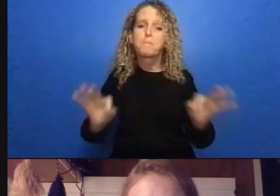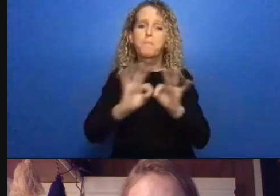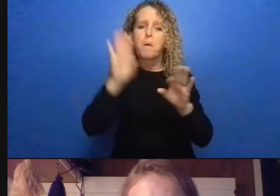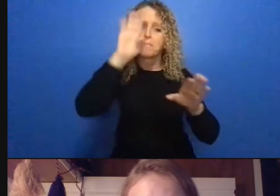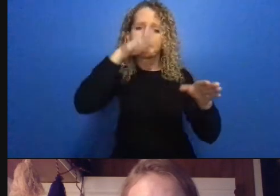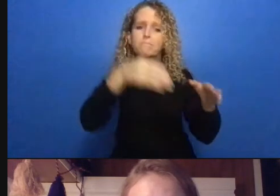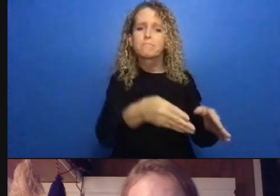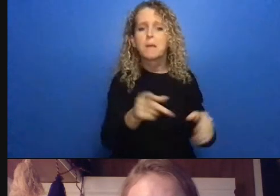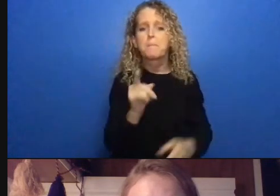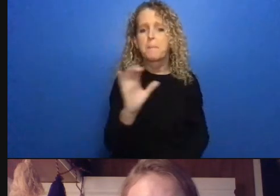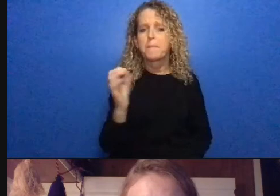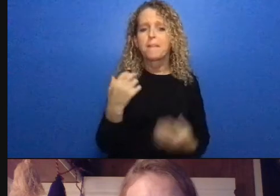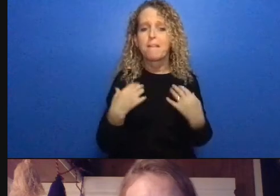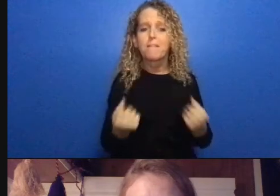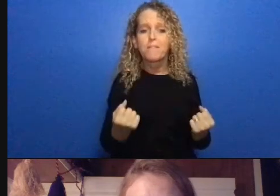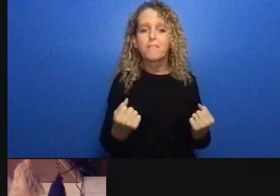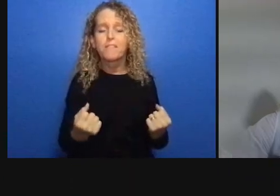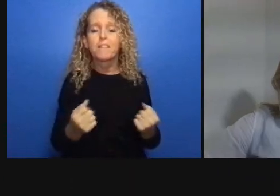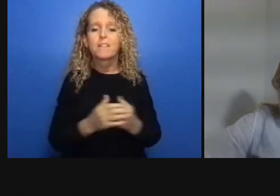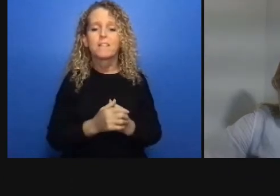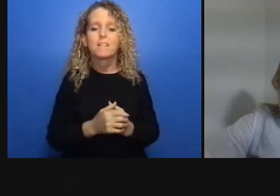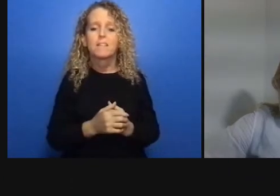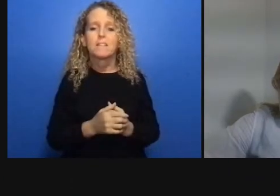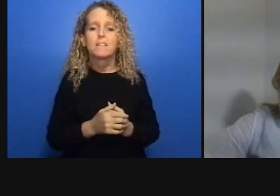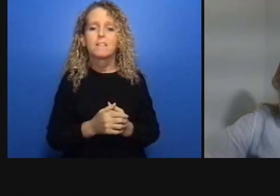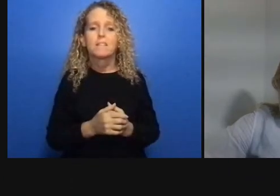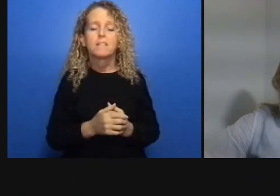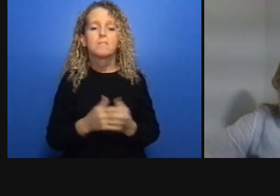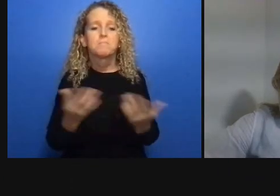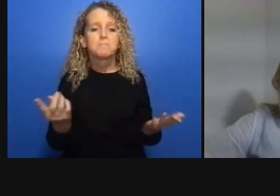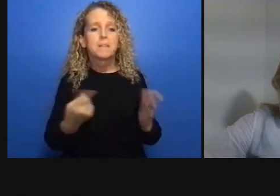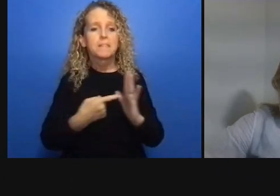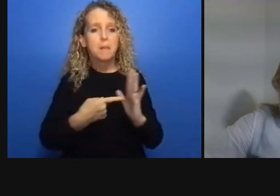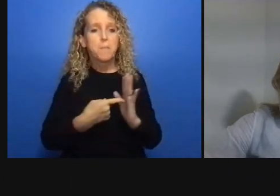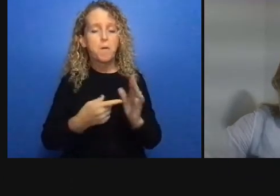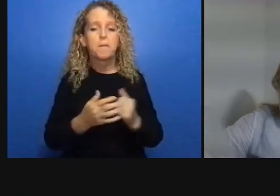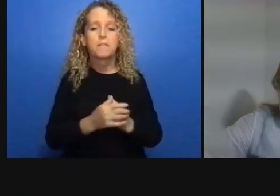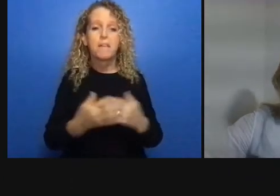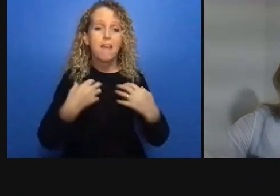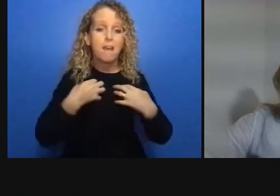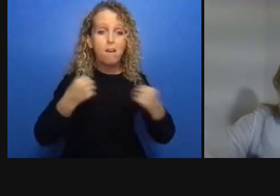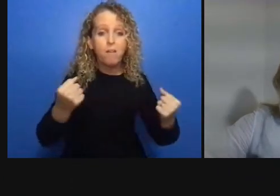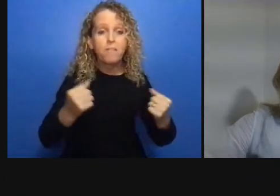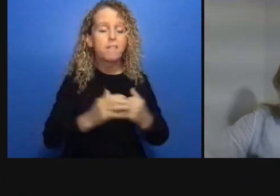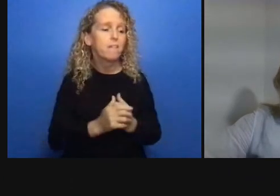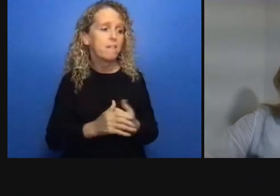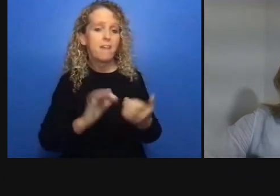and rectified I i just want to go back to the idea of going to community to to learn